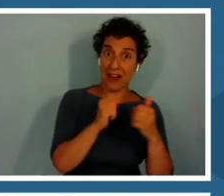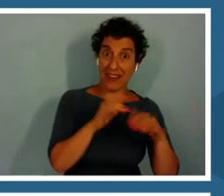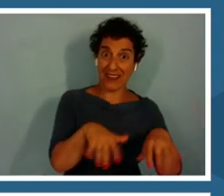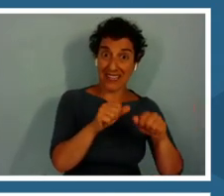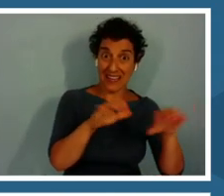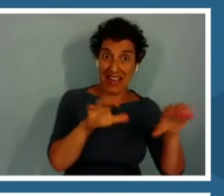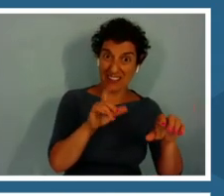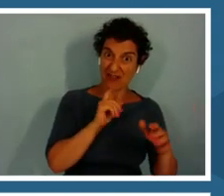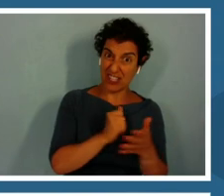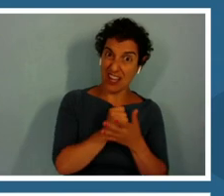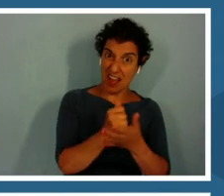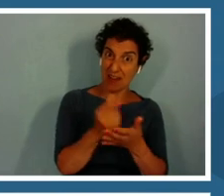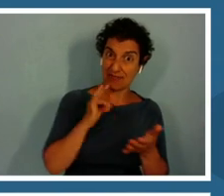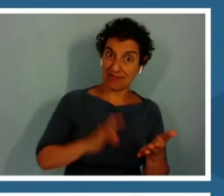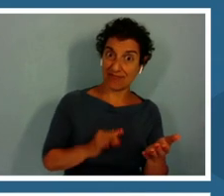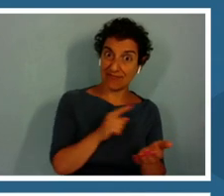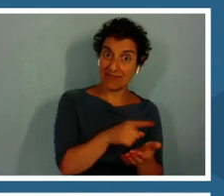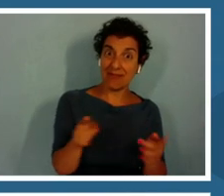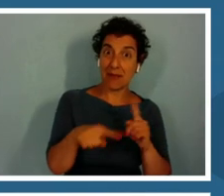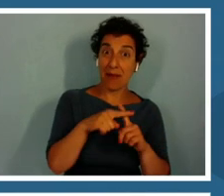So, some positive stories.